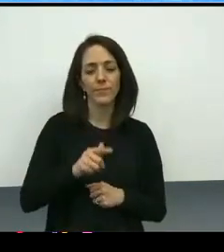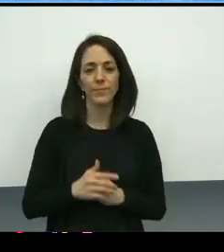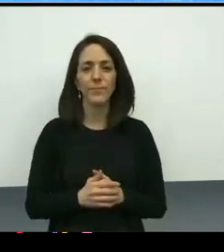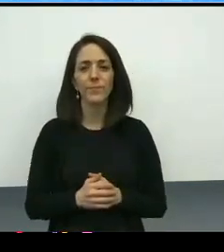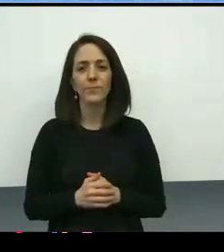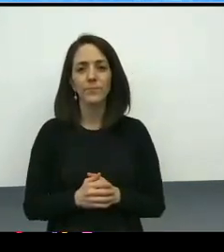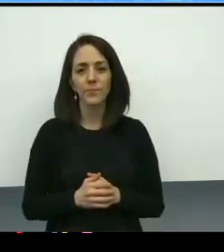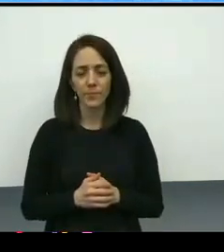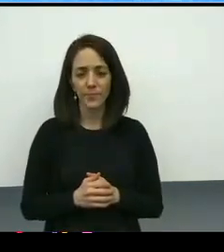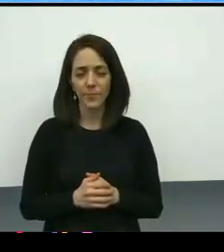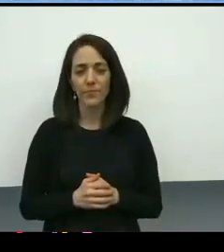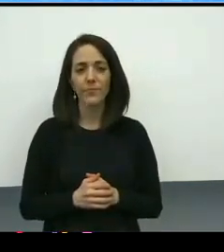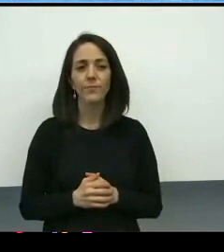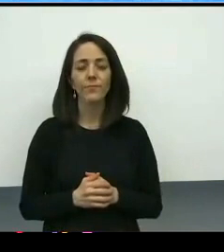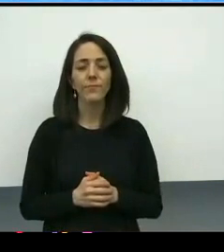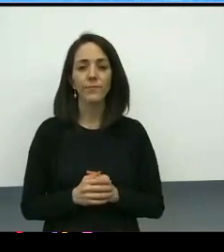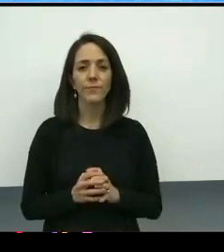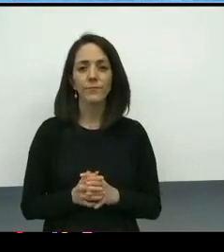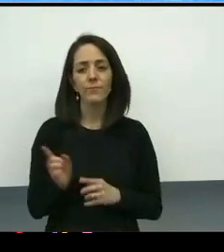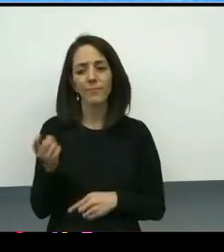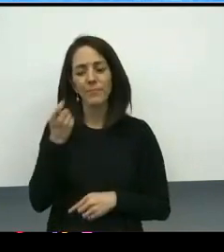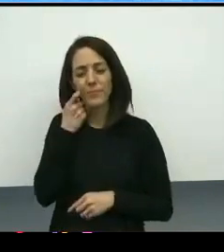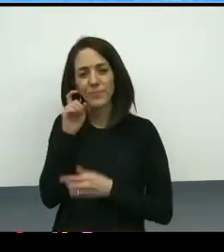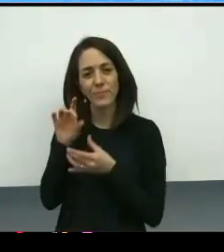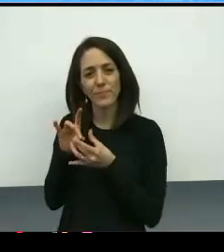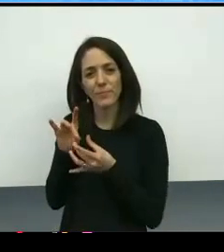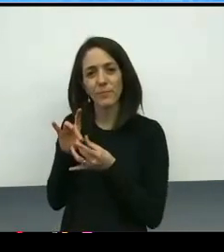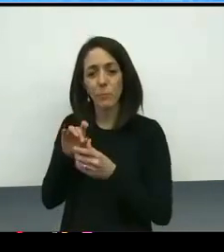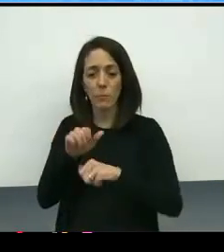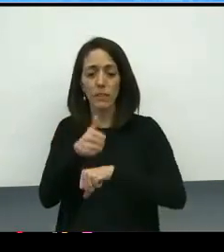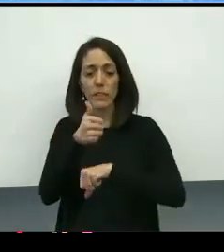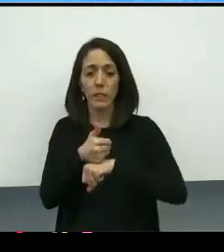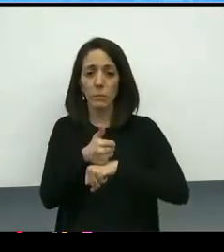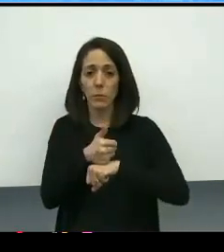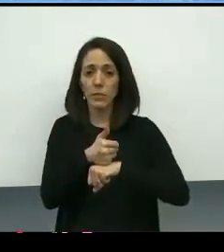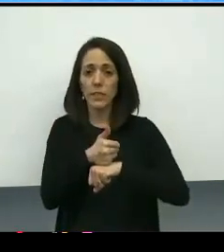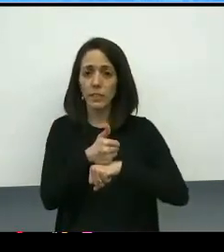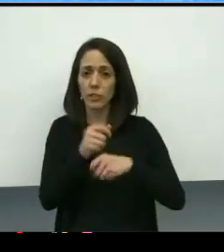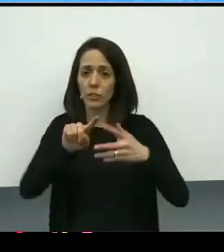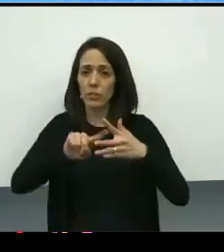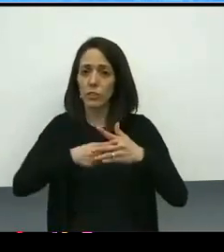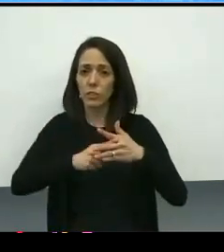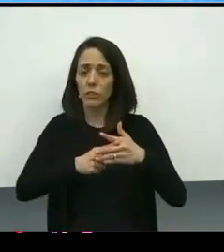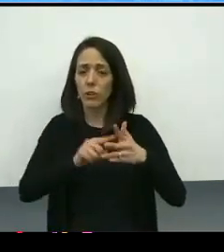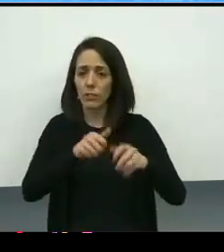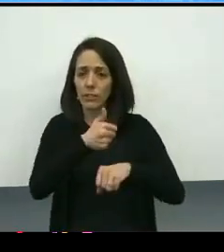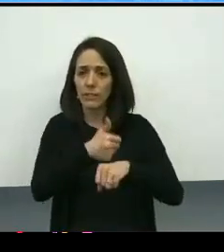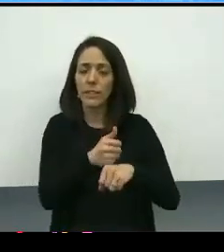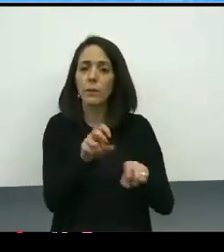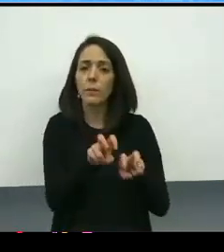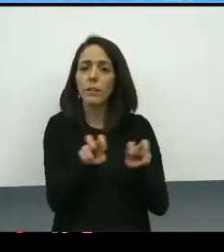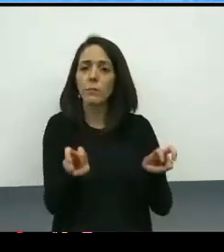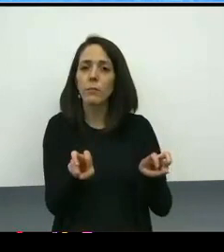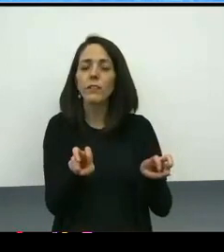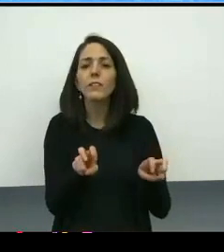As Alice referenced, the implementation committee is using a trauma-informed systems change approach,